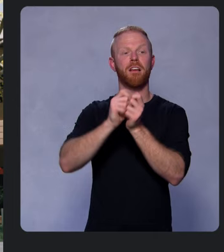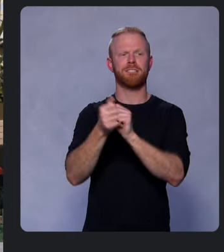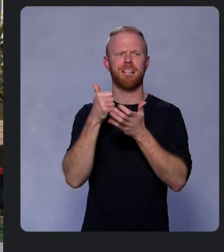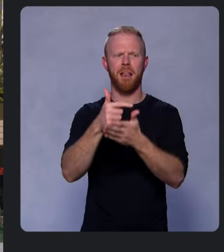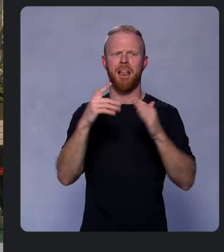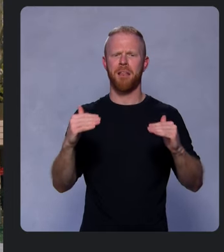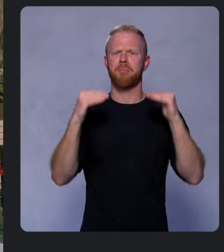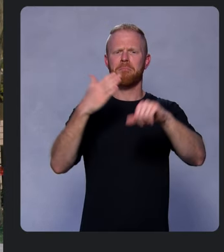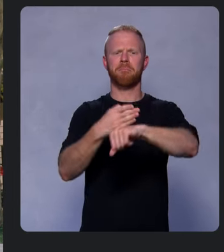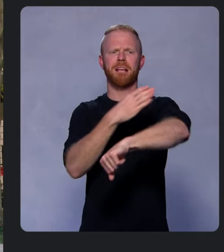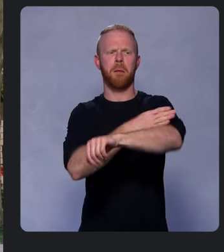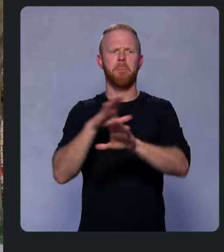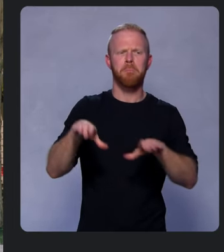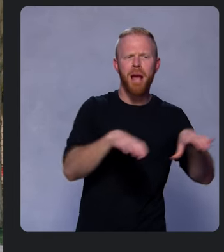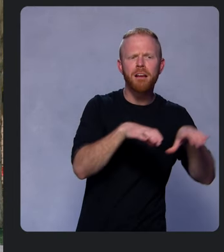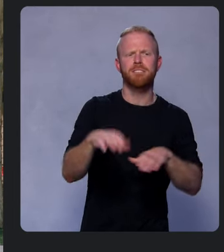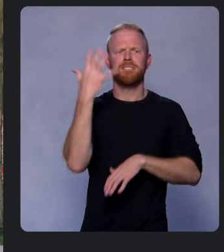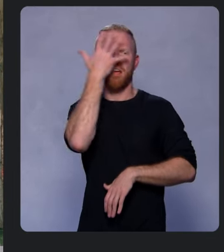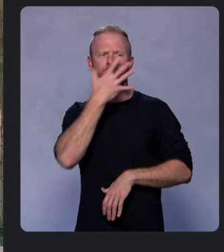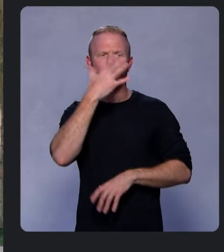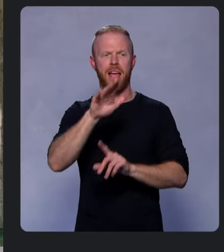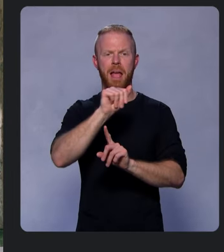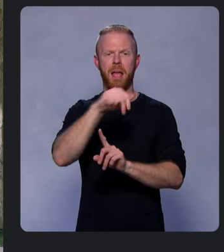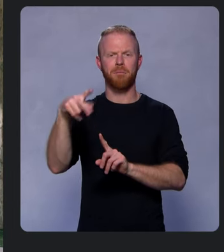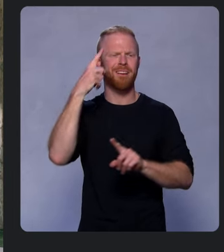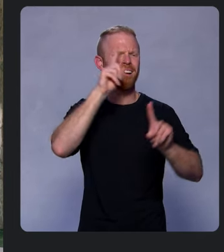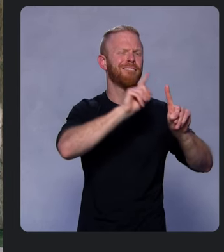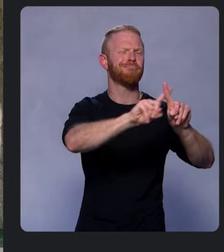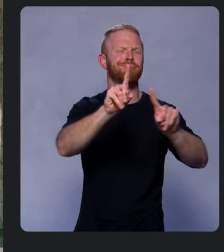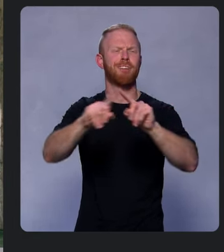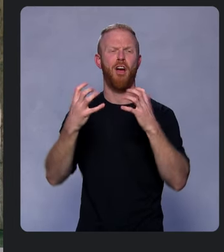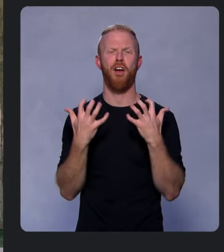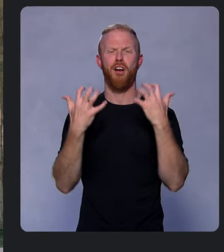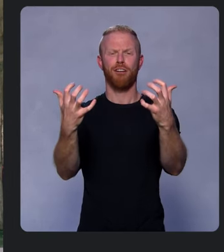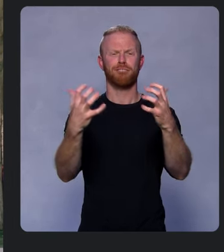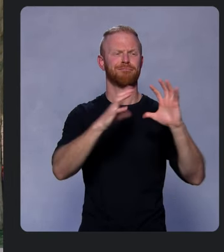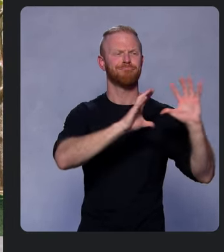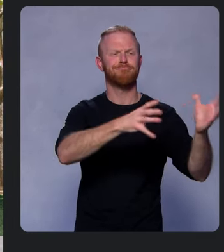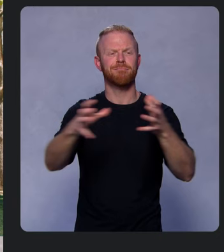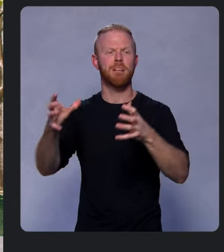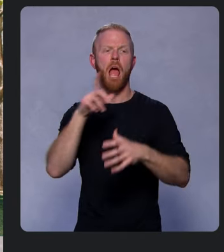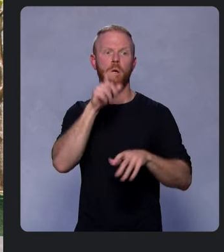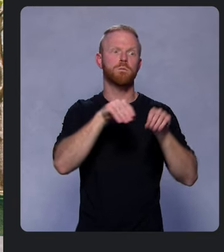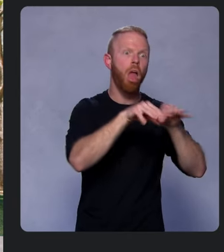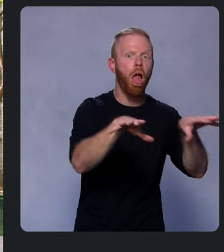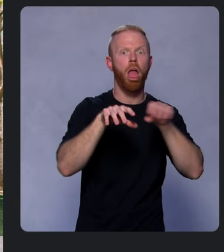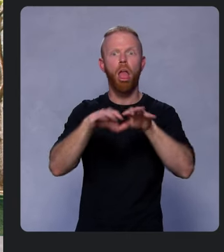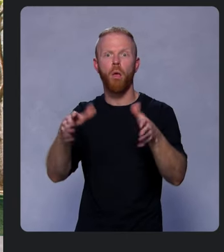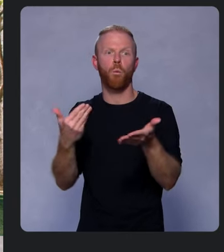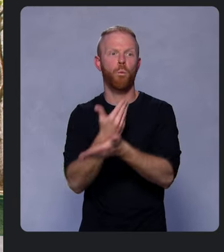of your app for different audience segments without releasing a new version. This lets you run A/B tests,